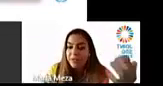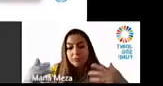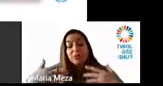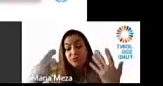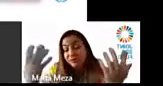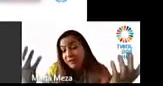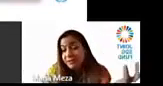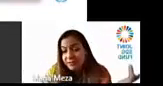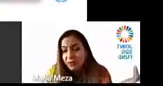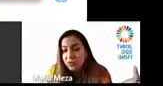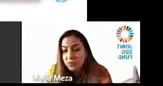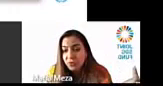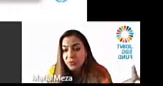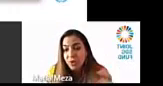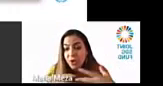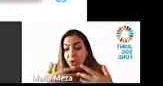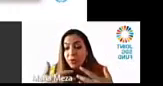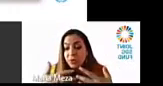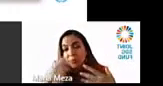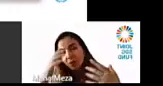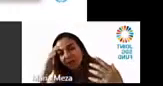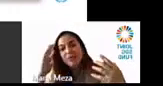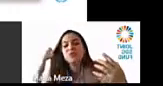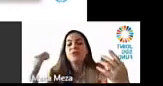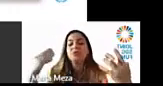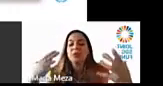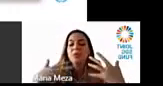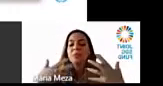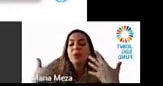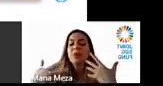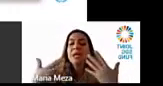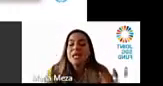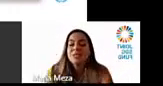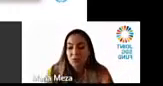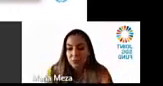should fill it out together as a group, and then you tell us a little about who you are,